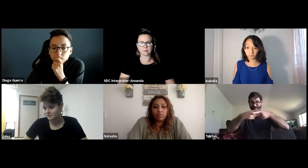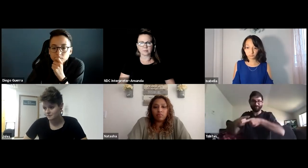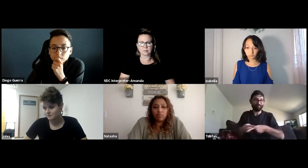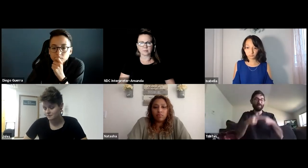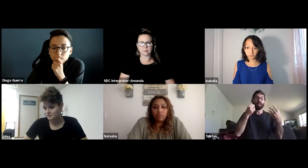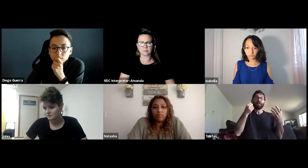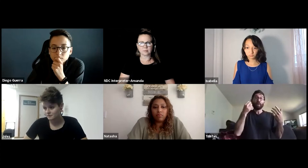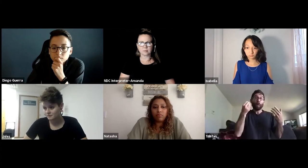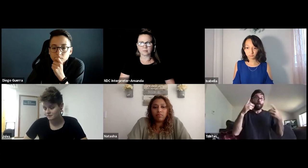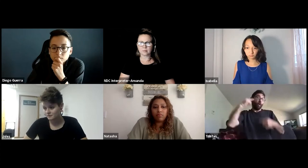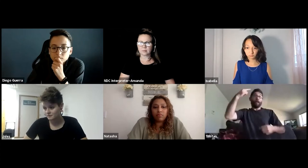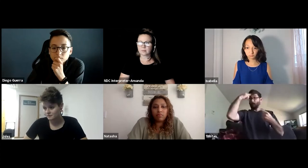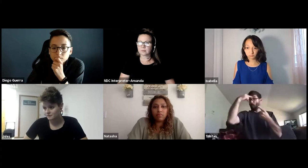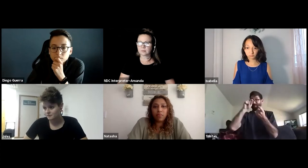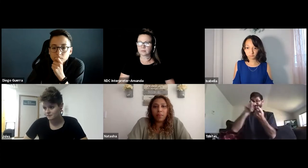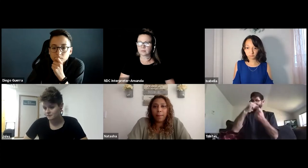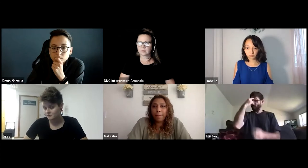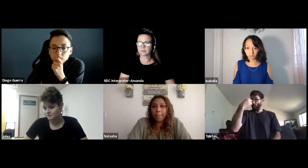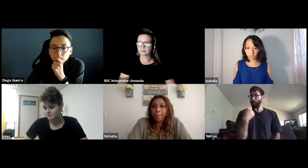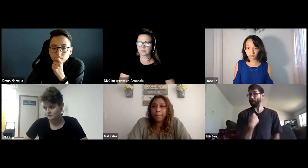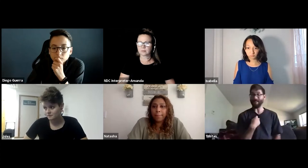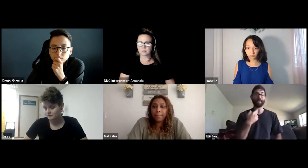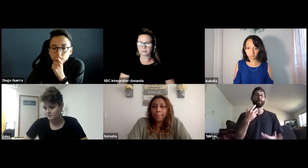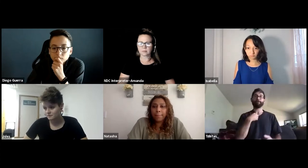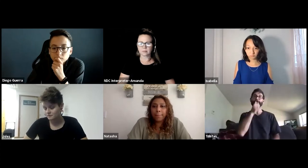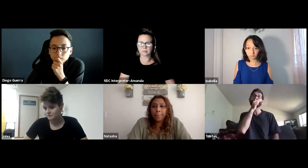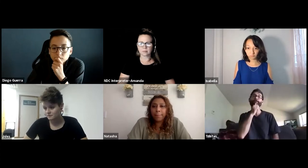was really busy and had a real busy schedule and couldn't really meet with me.